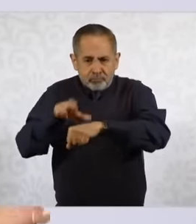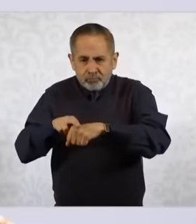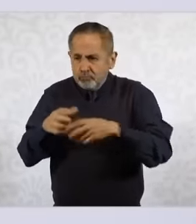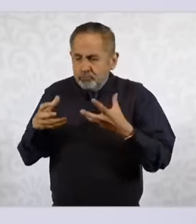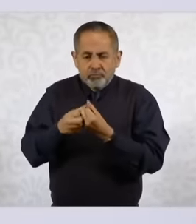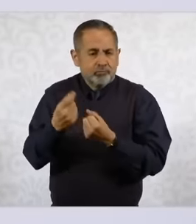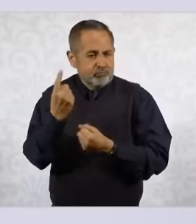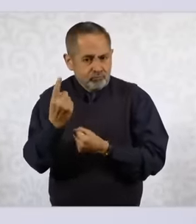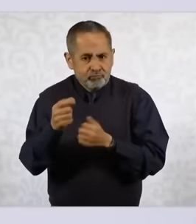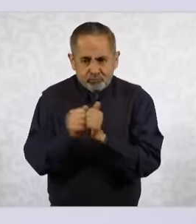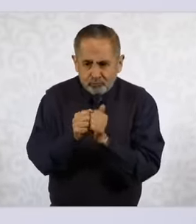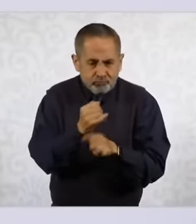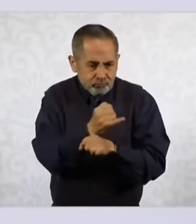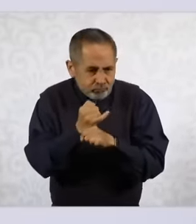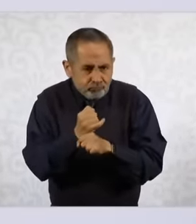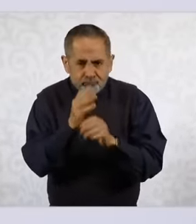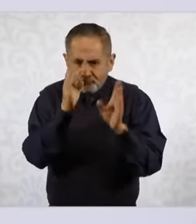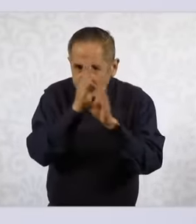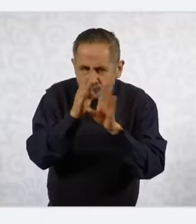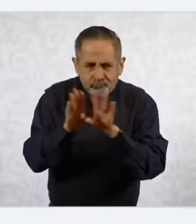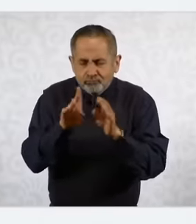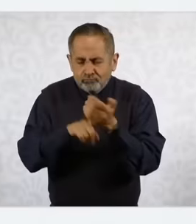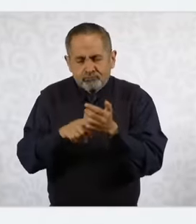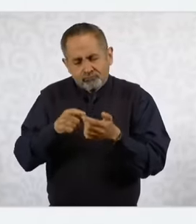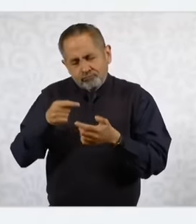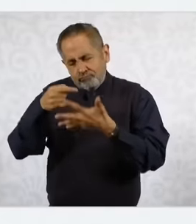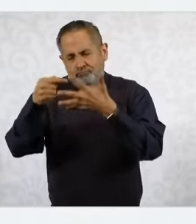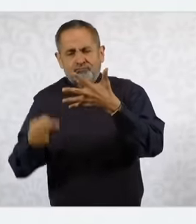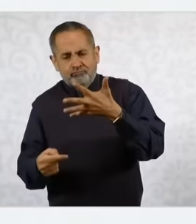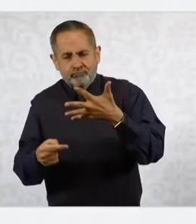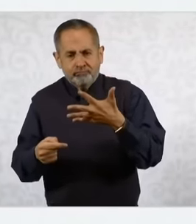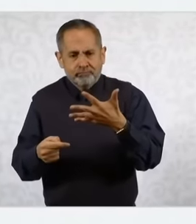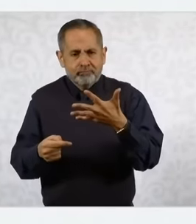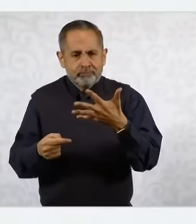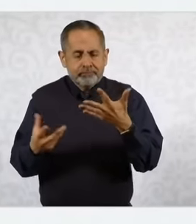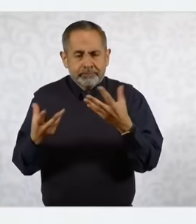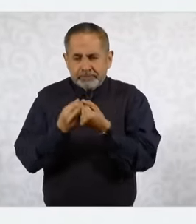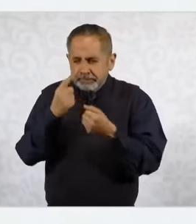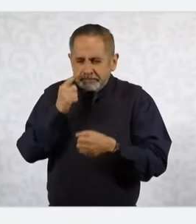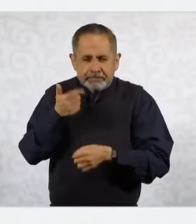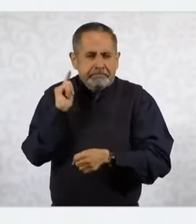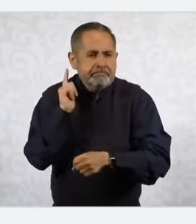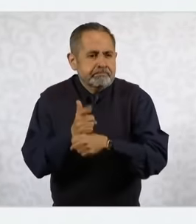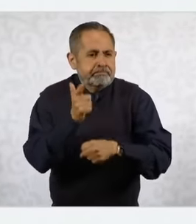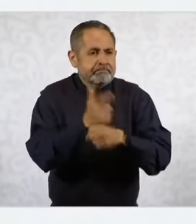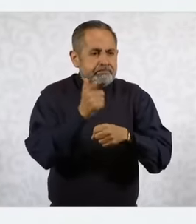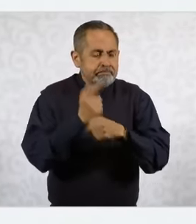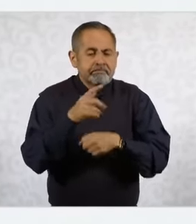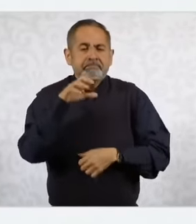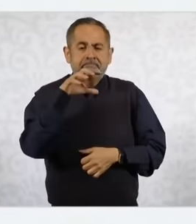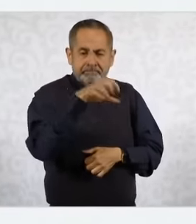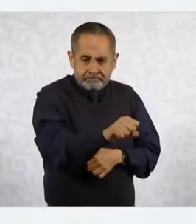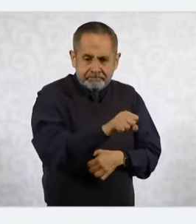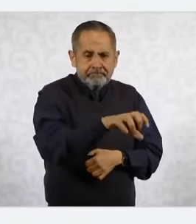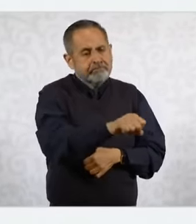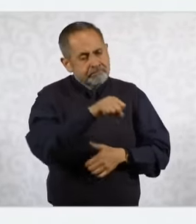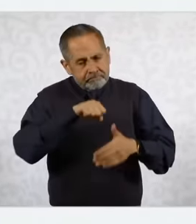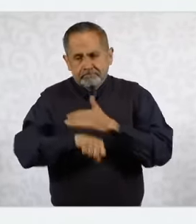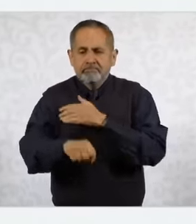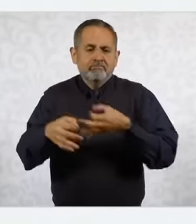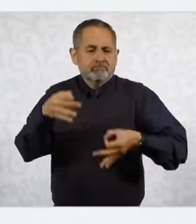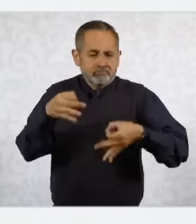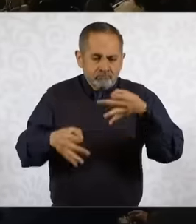that allows us to bring cases to justice in the prosecutor's office and at the time in the